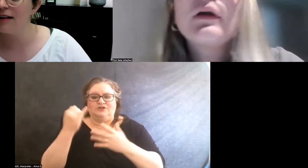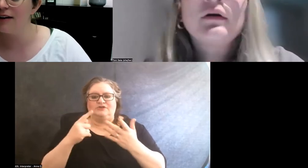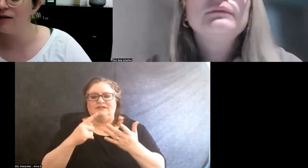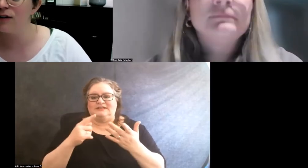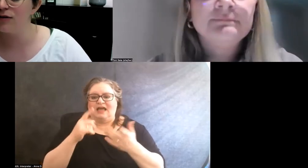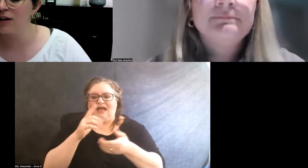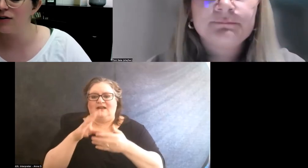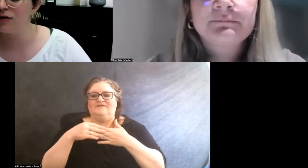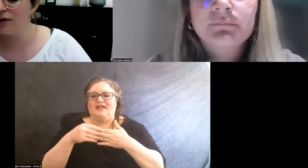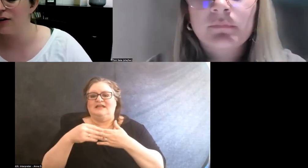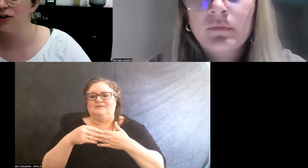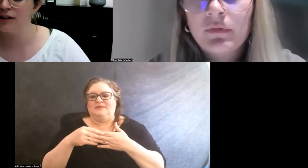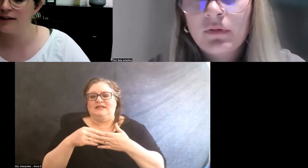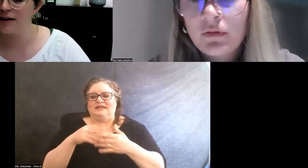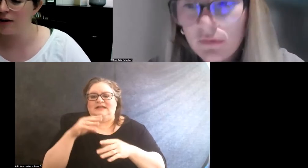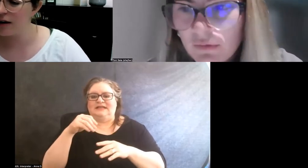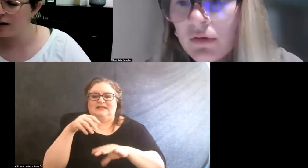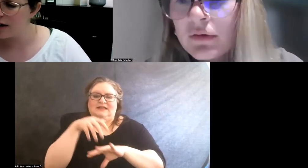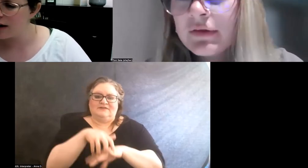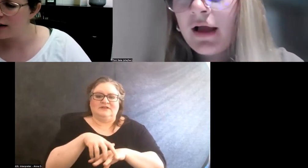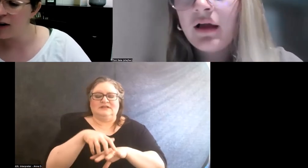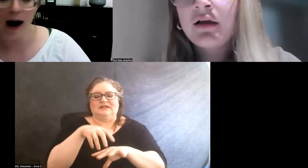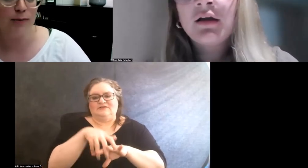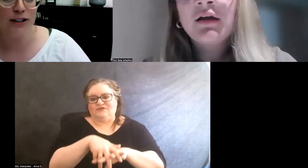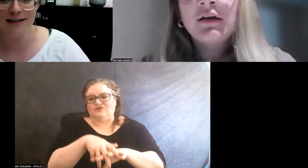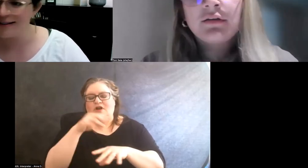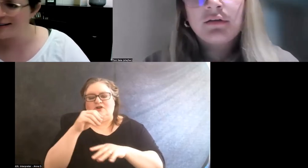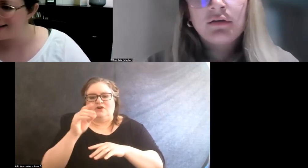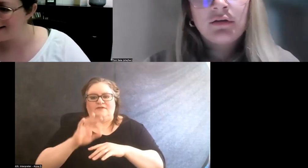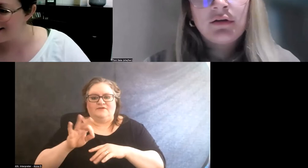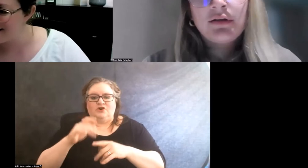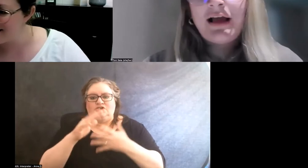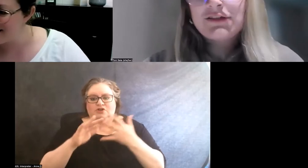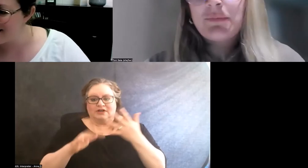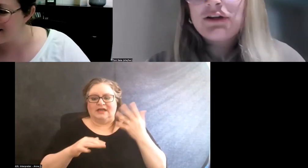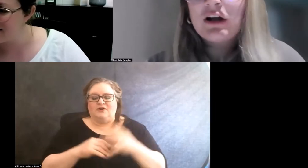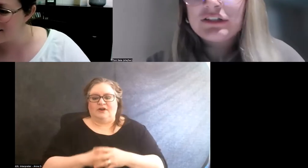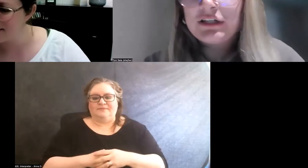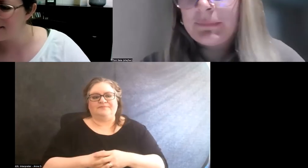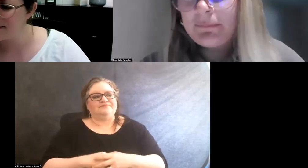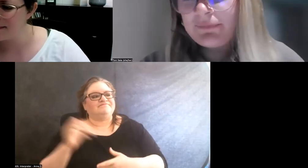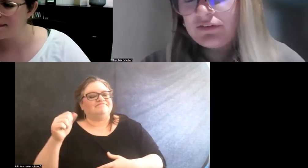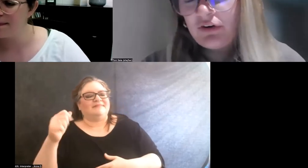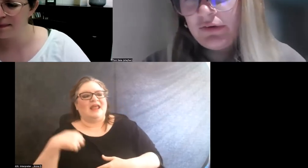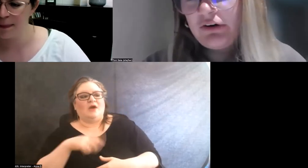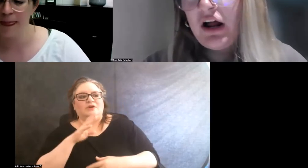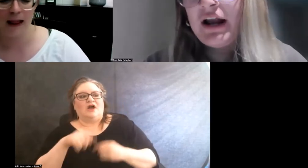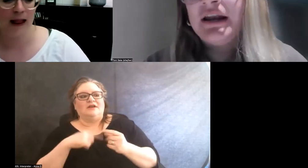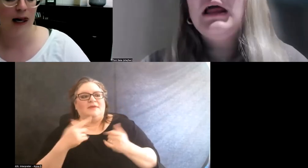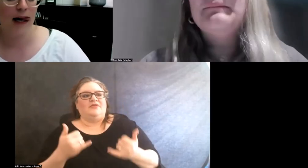in the infrastructure, furniture, et cetera? Option. Yeah, so we talked a little bit about this earlier on,